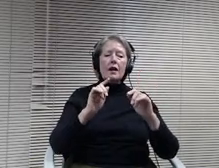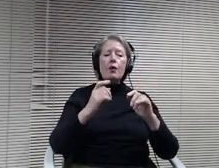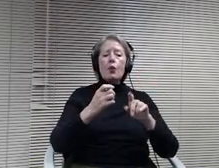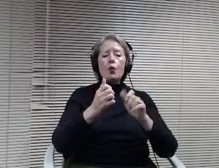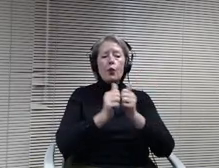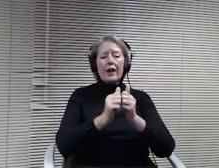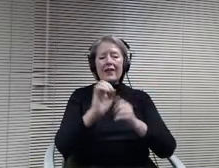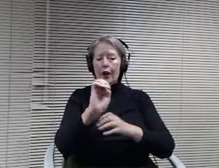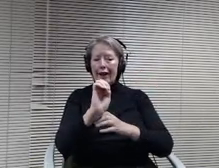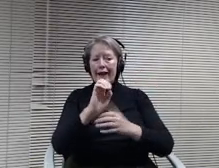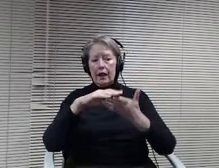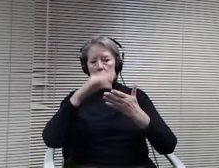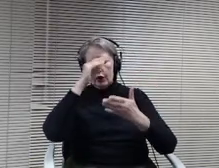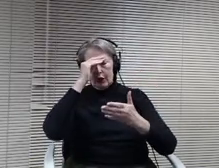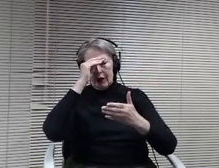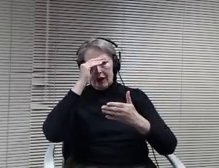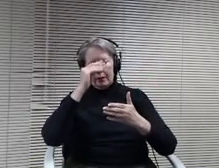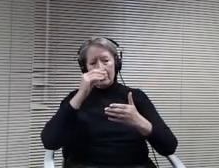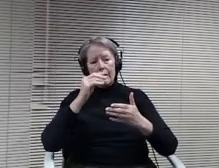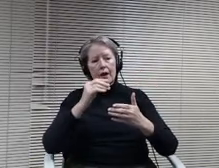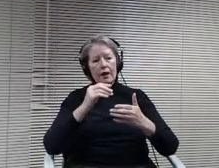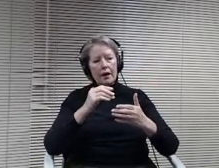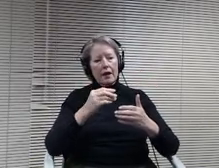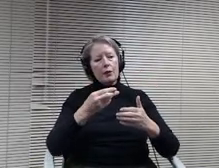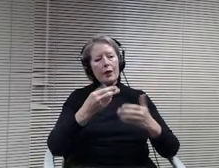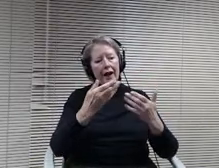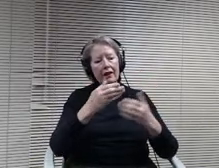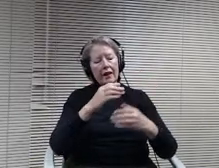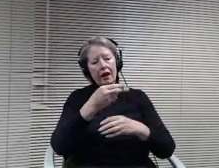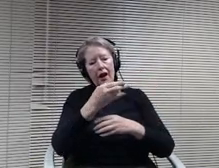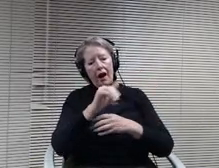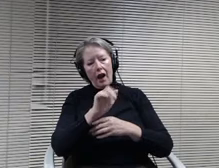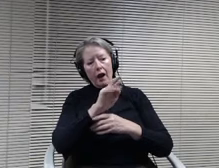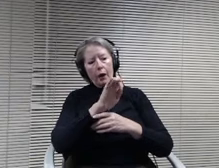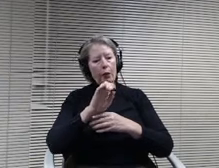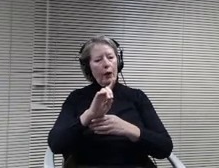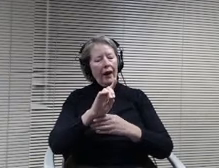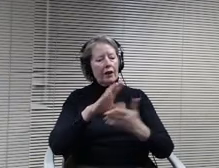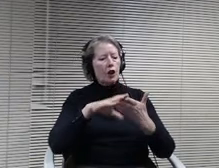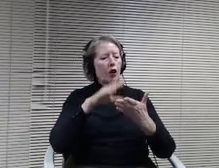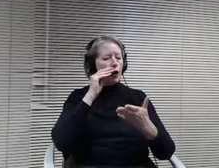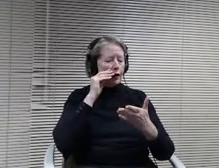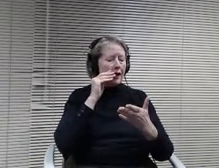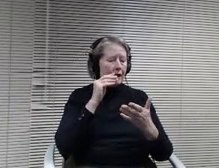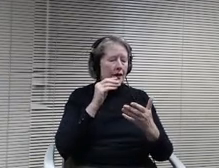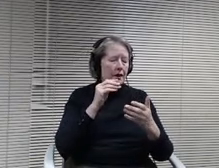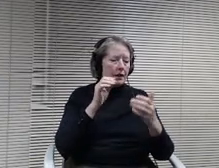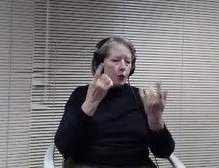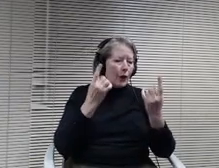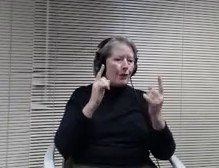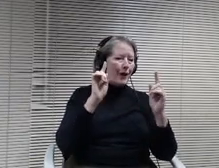Wednesdays and hybrid, we were able to get the students in and really make that work. But there's there's not a space